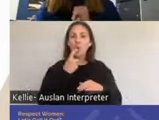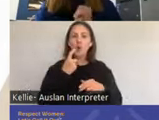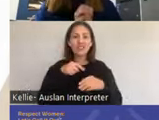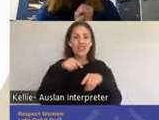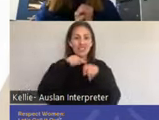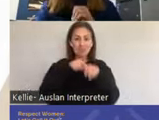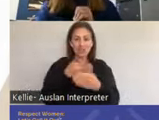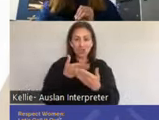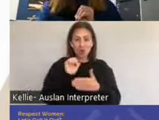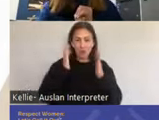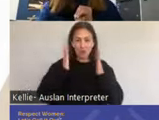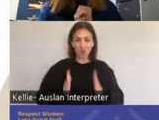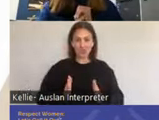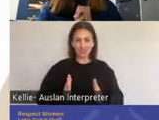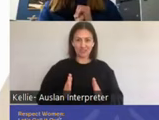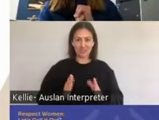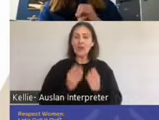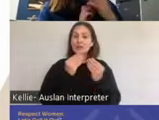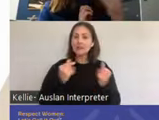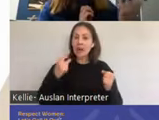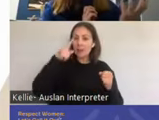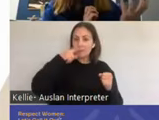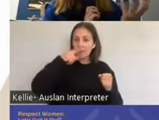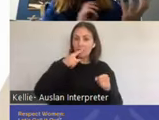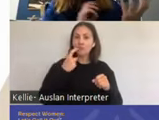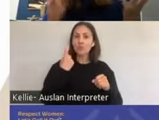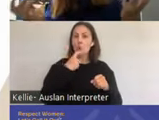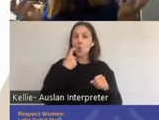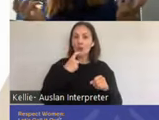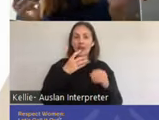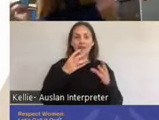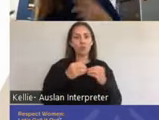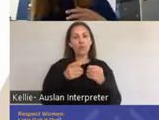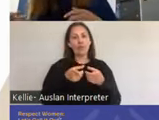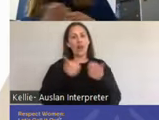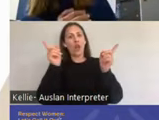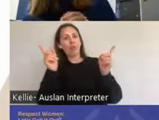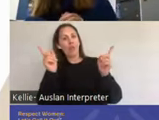So some people will orgasm in a certain position where another person won't and